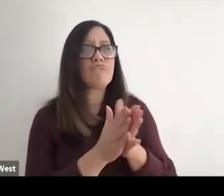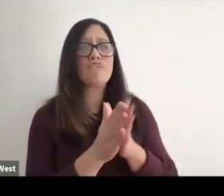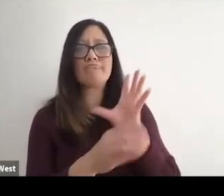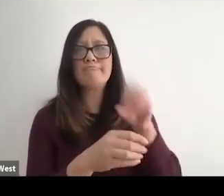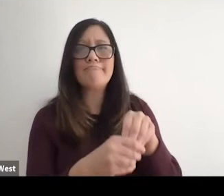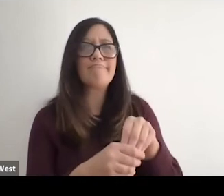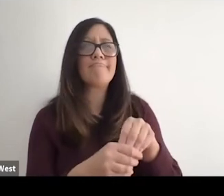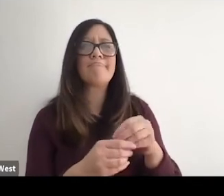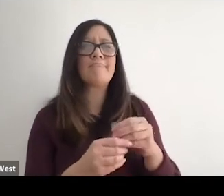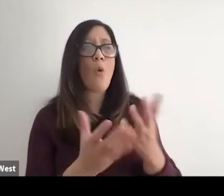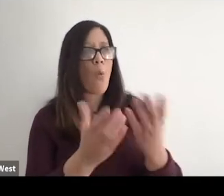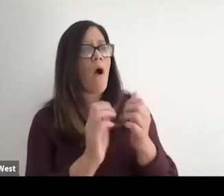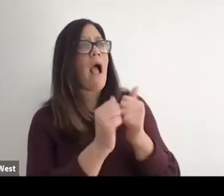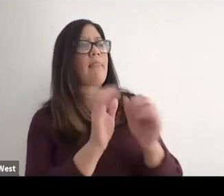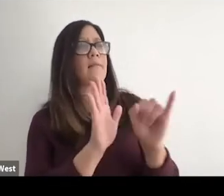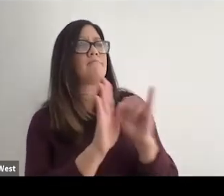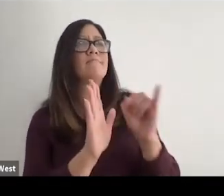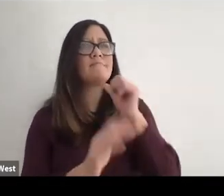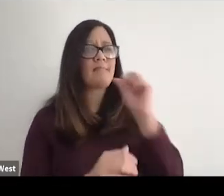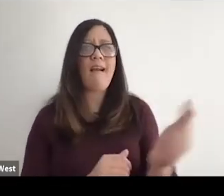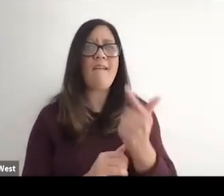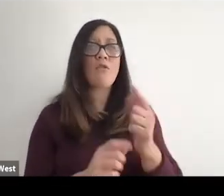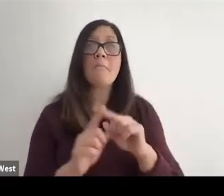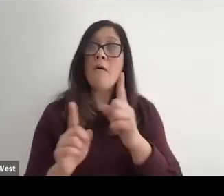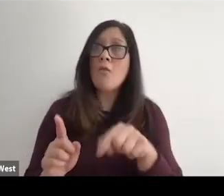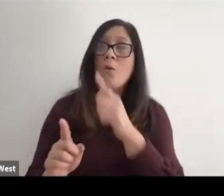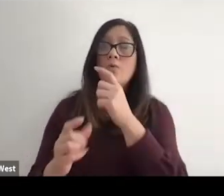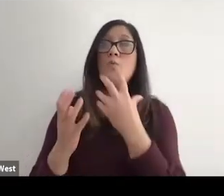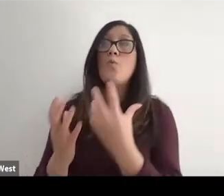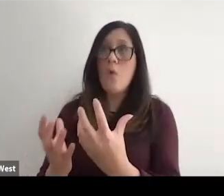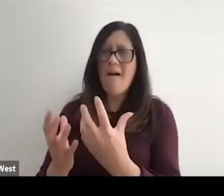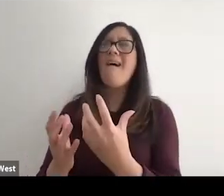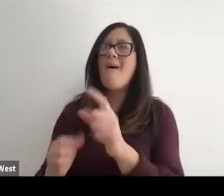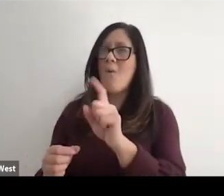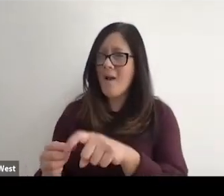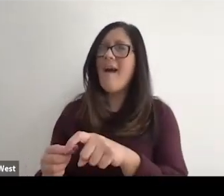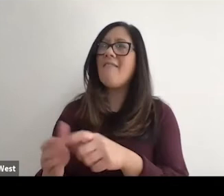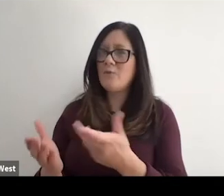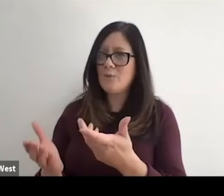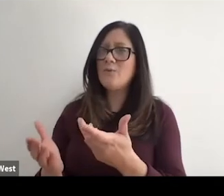wants to have an athletic identity. But for those who do want it, we have to increase opportunities